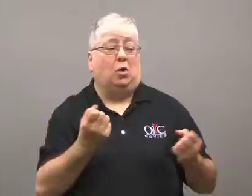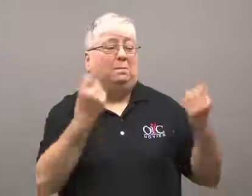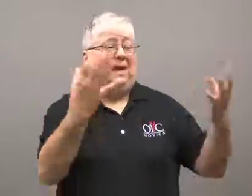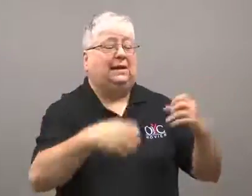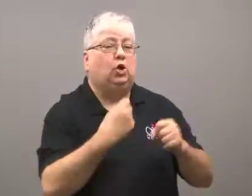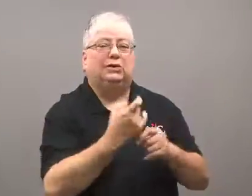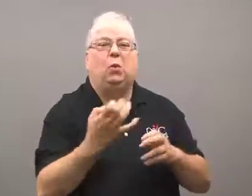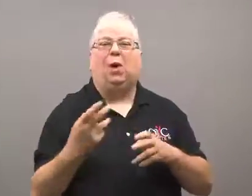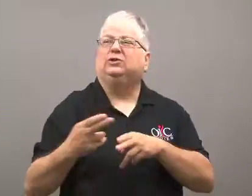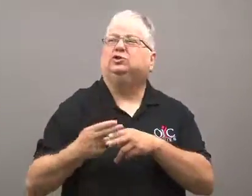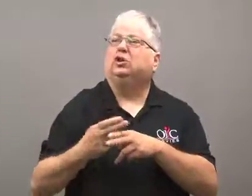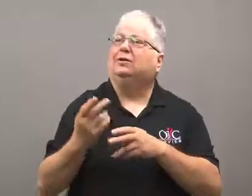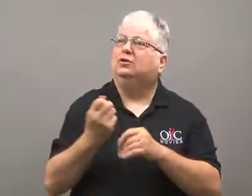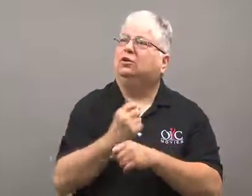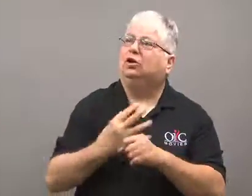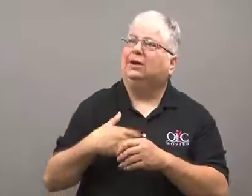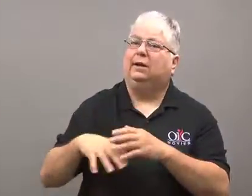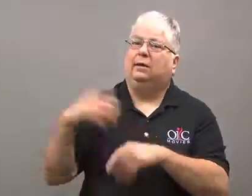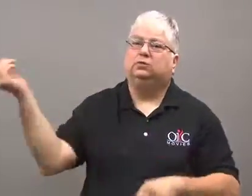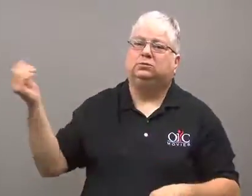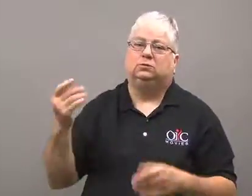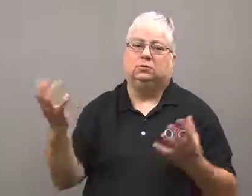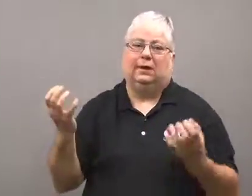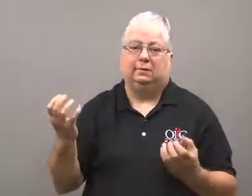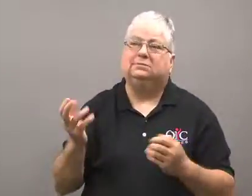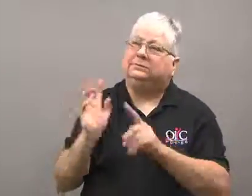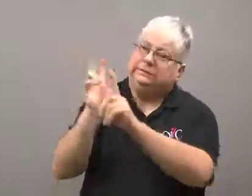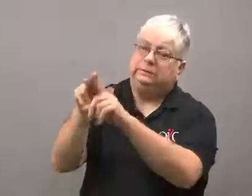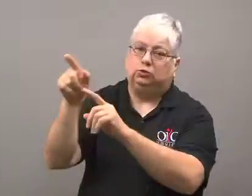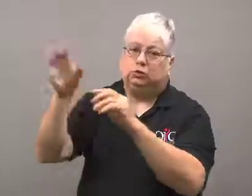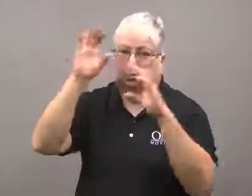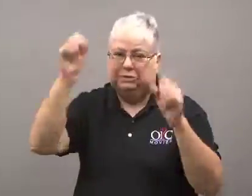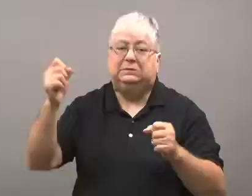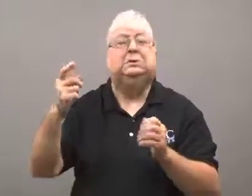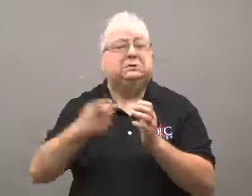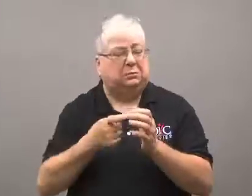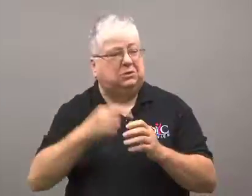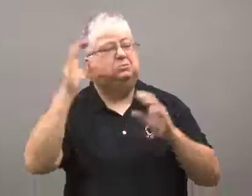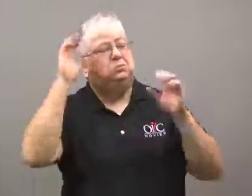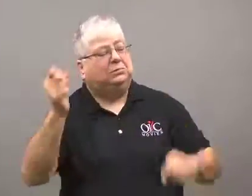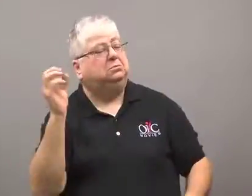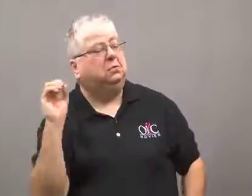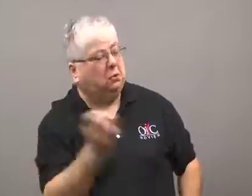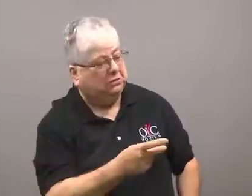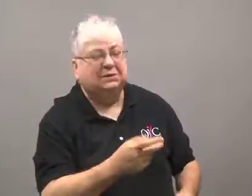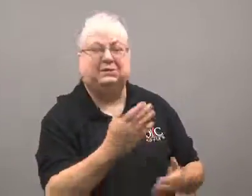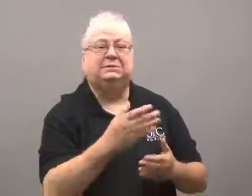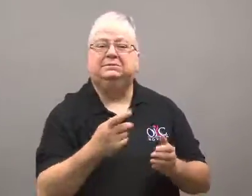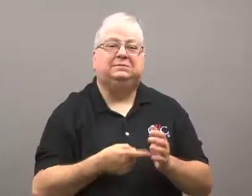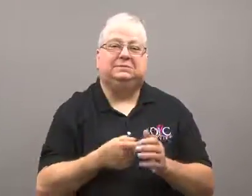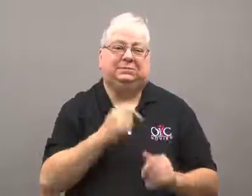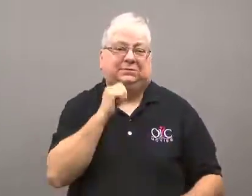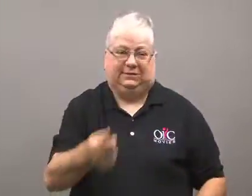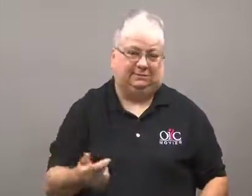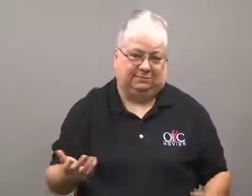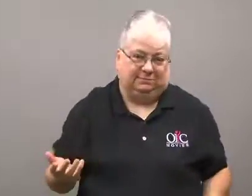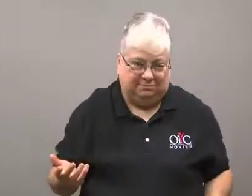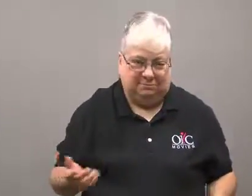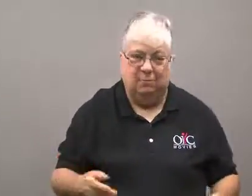Others with long sentences want their sentences shortened so they ask the president. The president may or may not grant their requests.